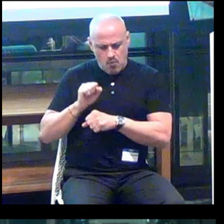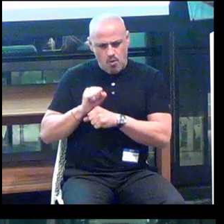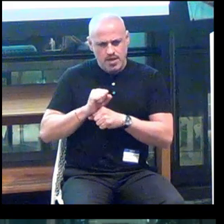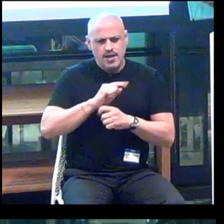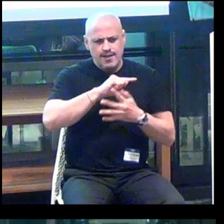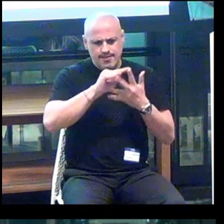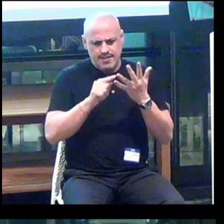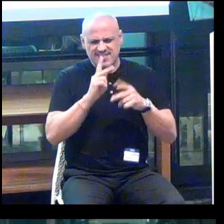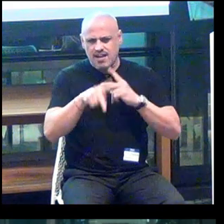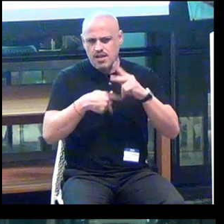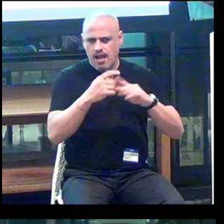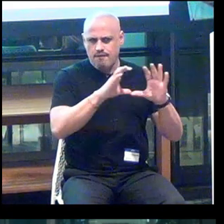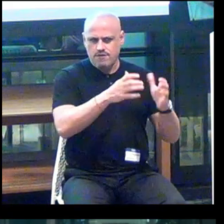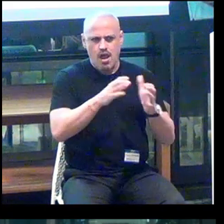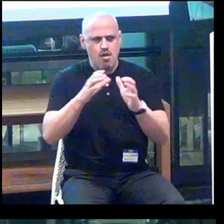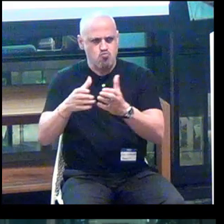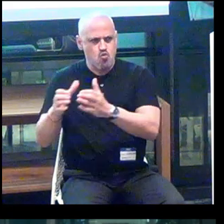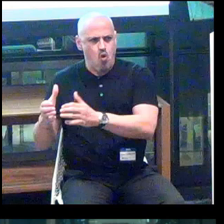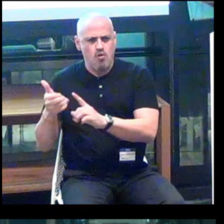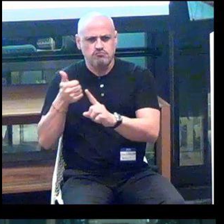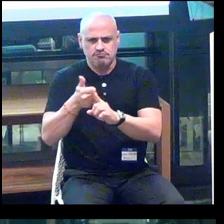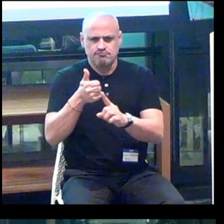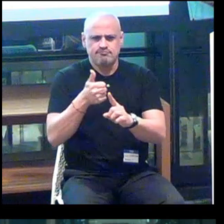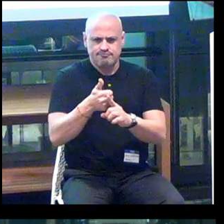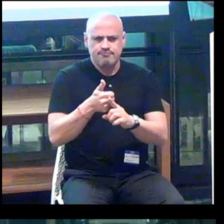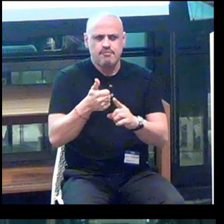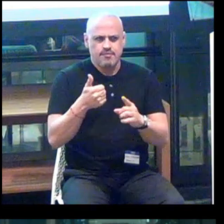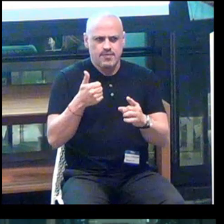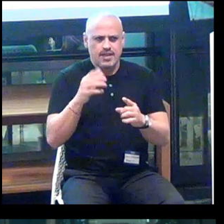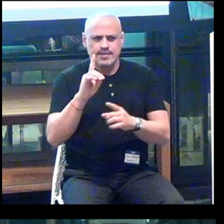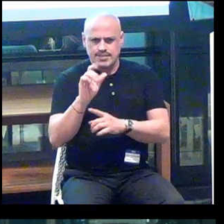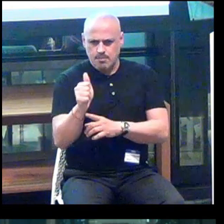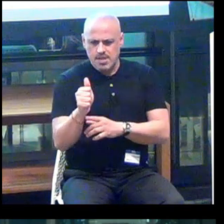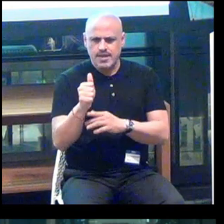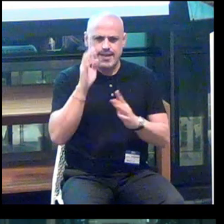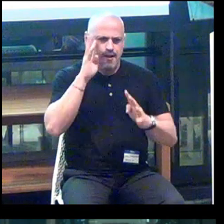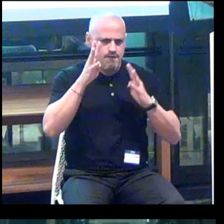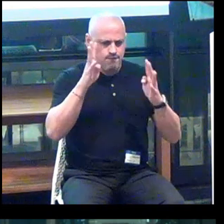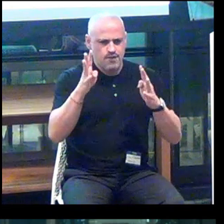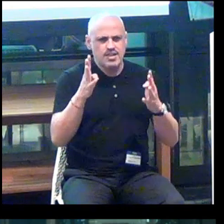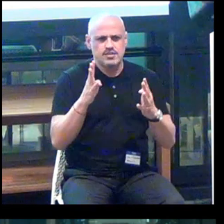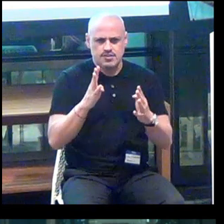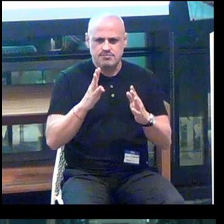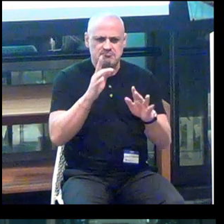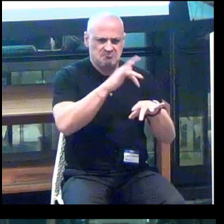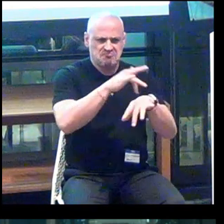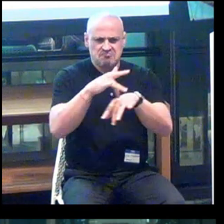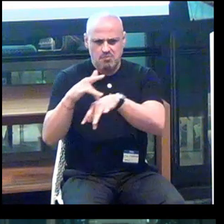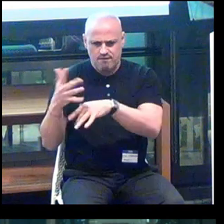These are the types of categories that disability innovation themes would touch.